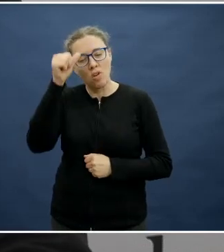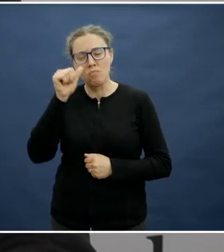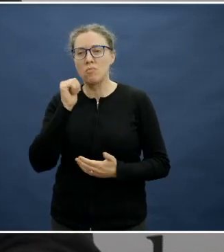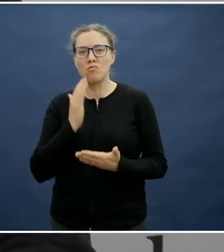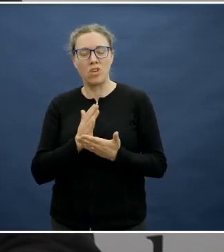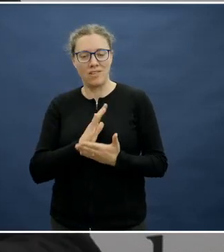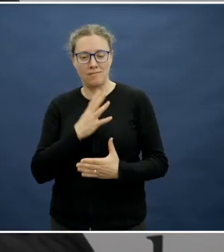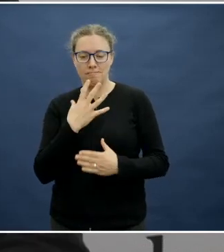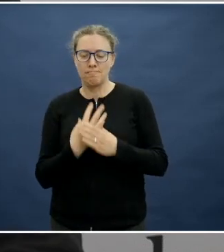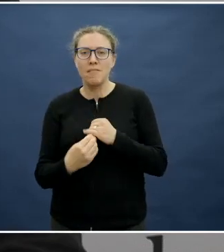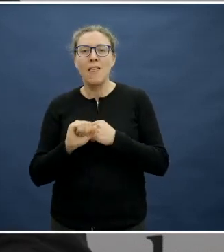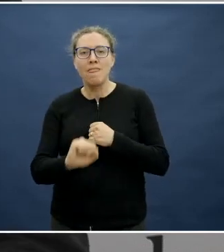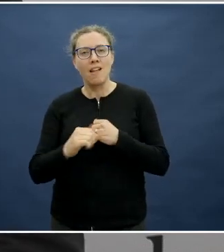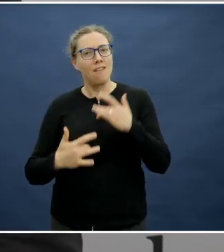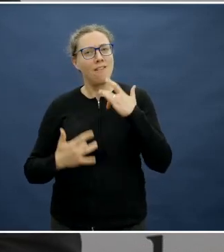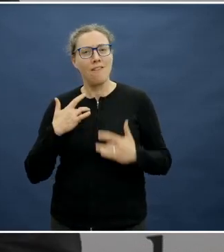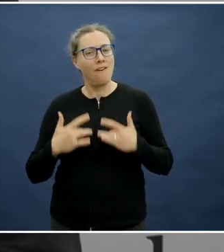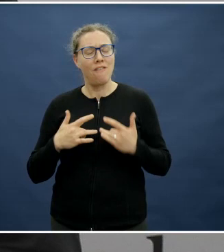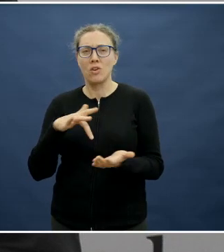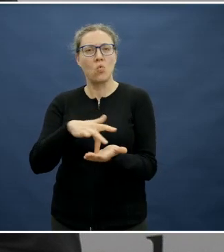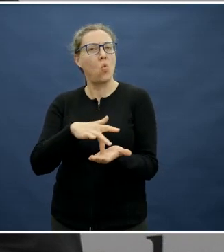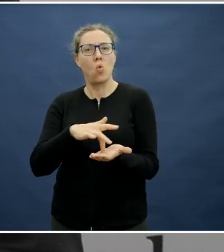It's ingrained in the way that people live there and it's not really considered then